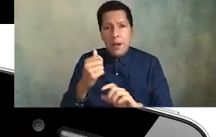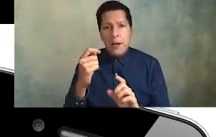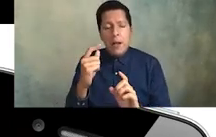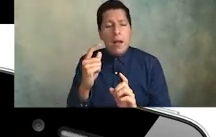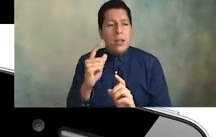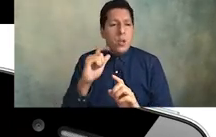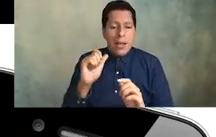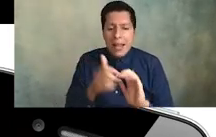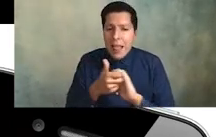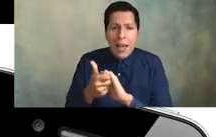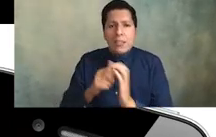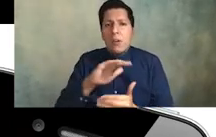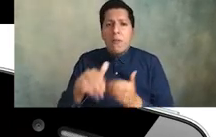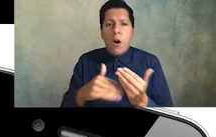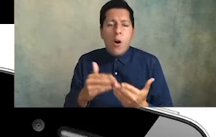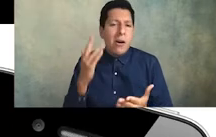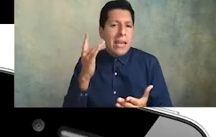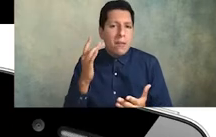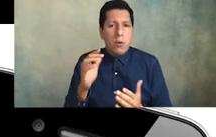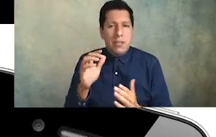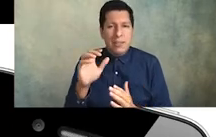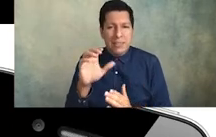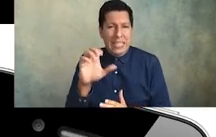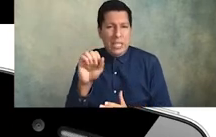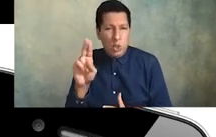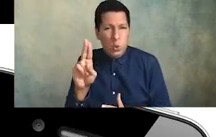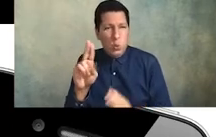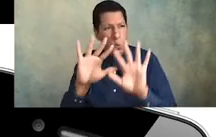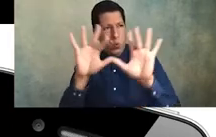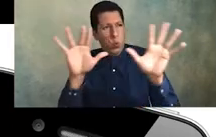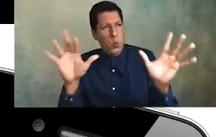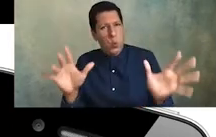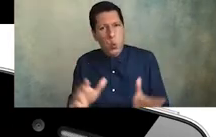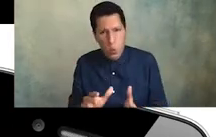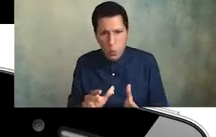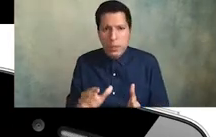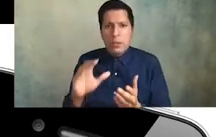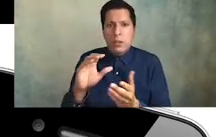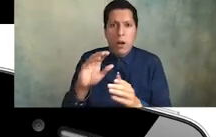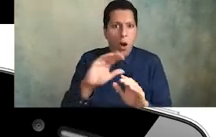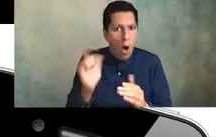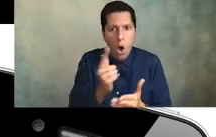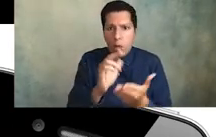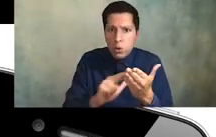state university campuses that really build on and replicate the success that we're seeing